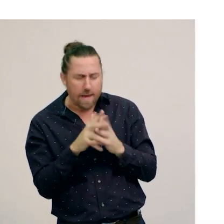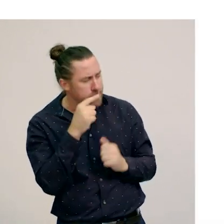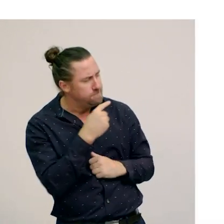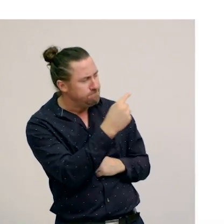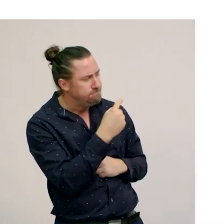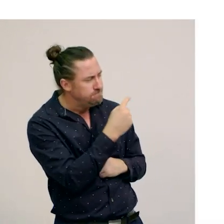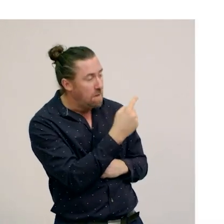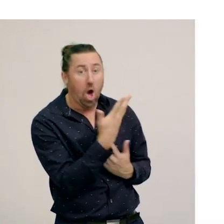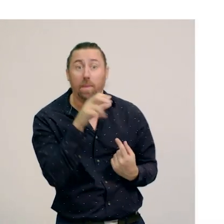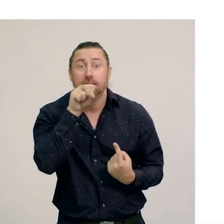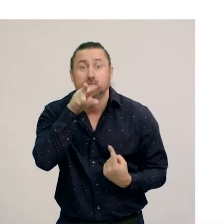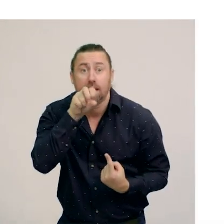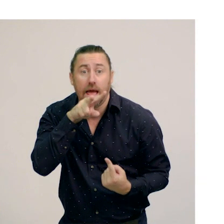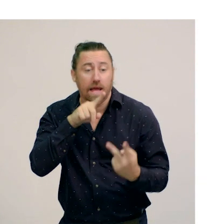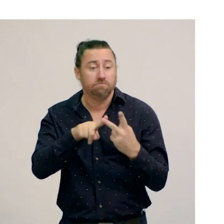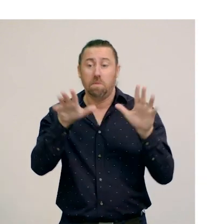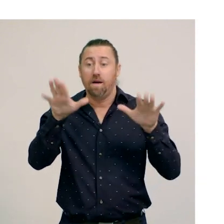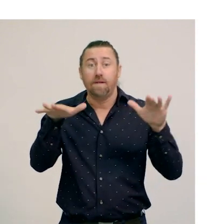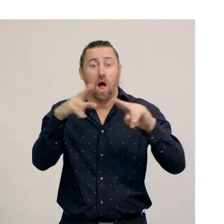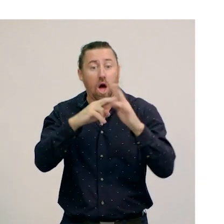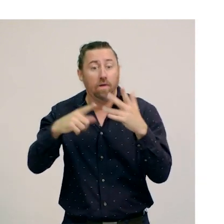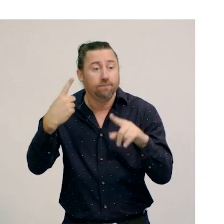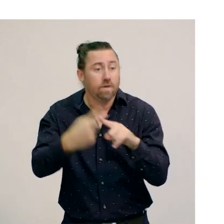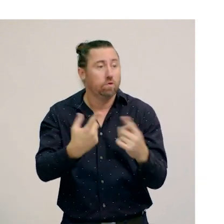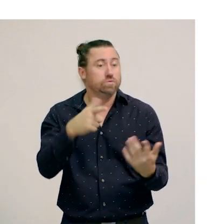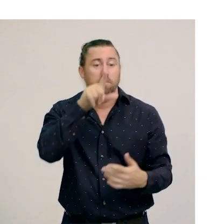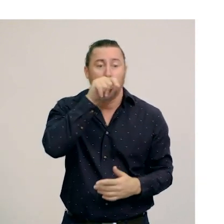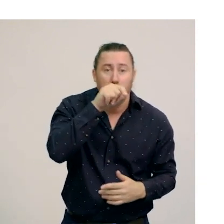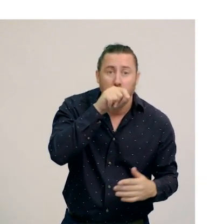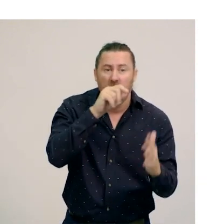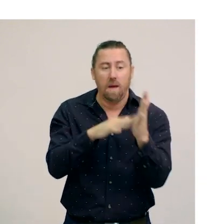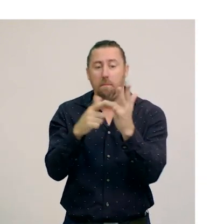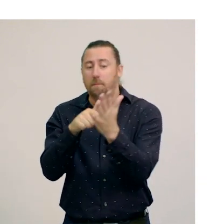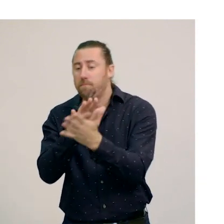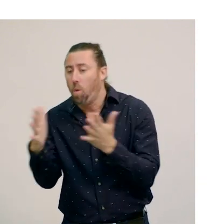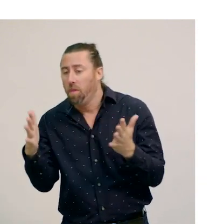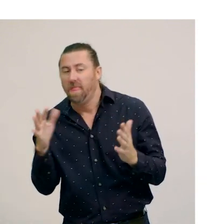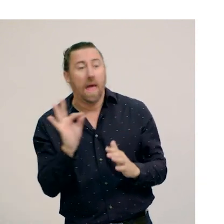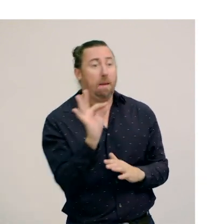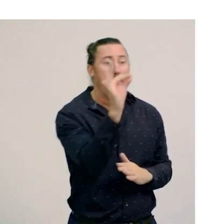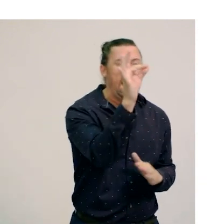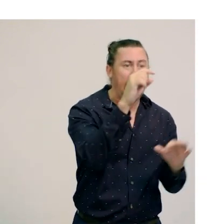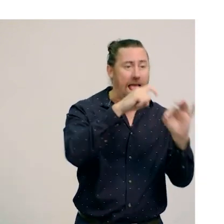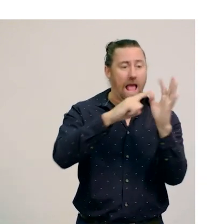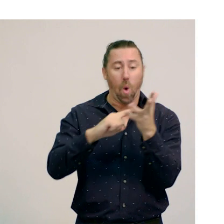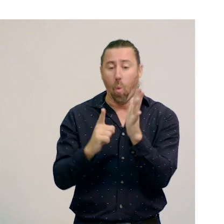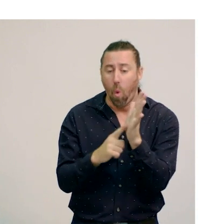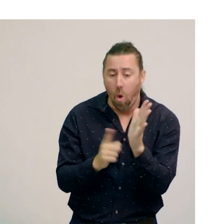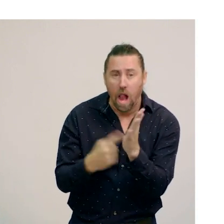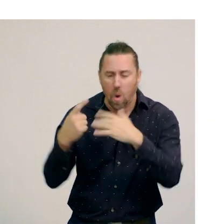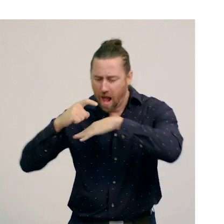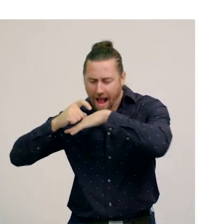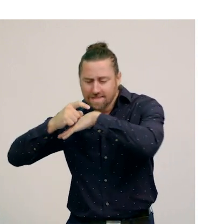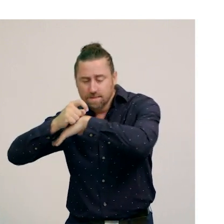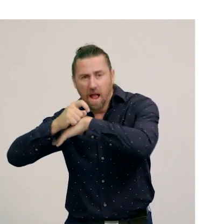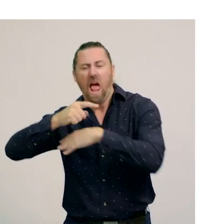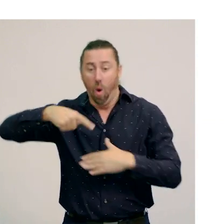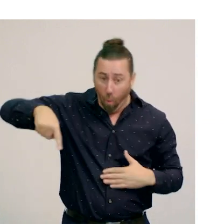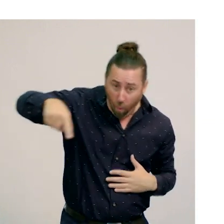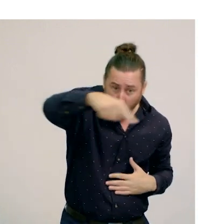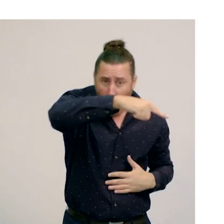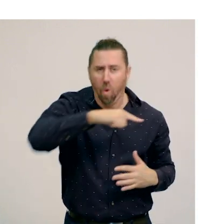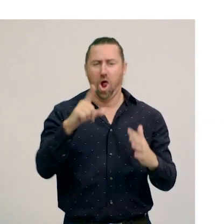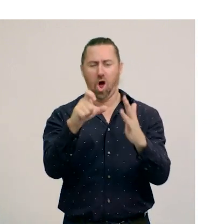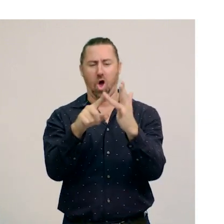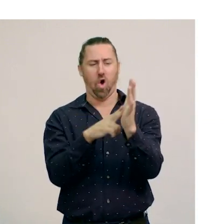Snakes, flying foxes, birds, moths, bees, quolls, and caterpillars would all be consumers.